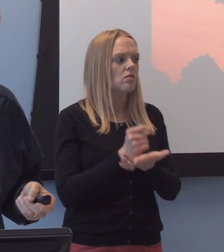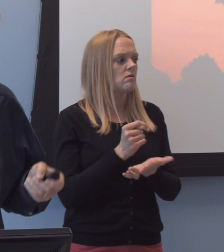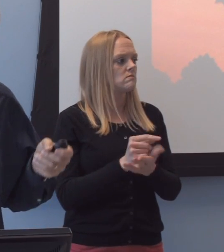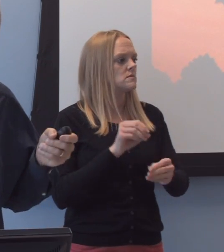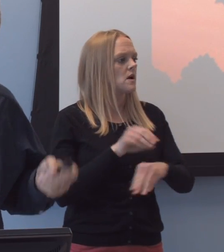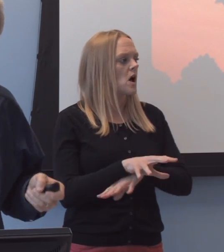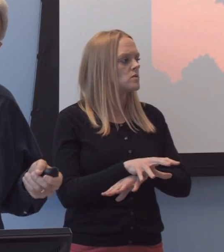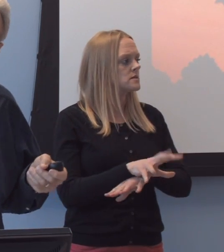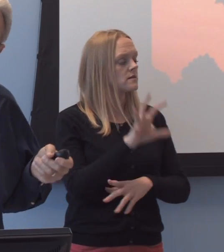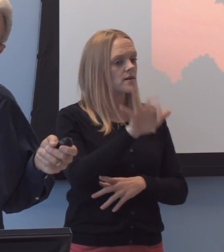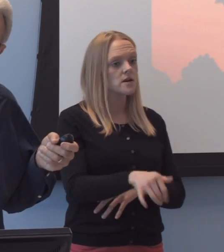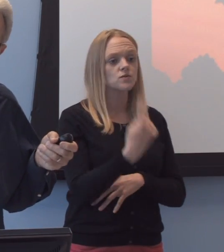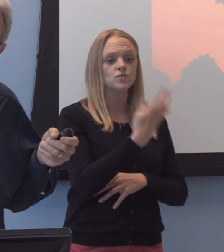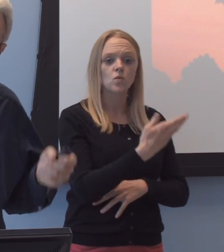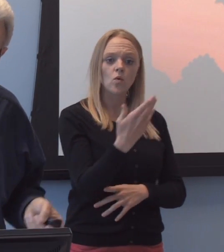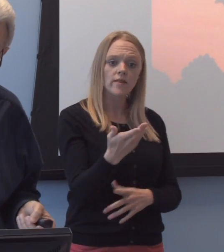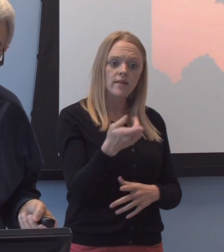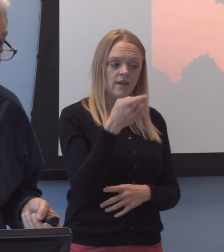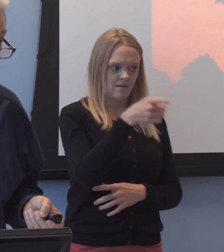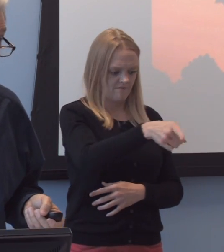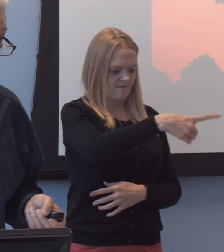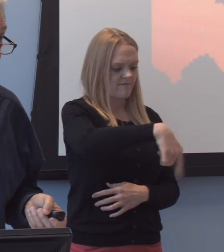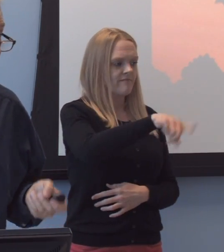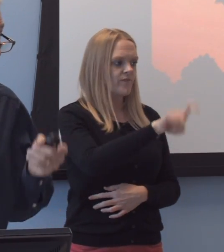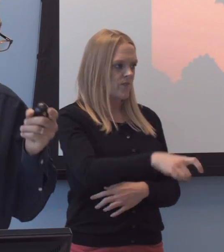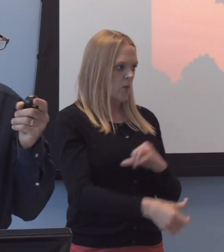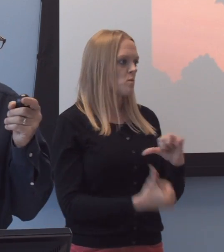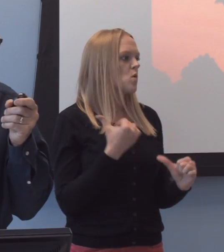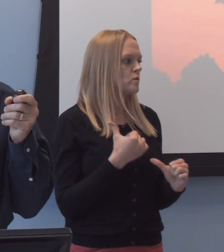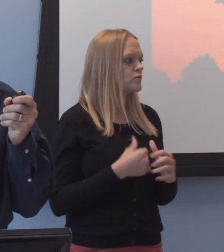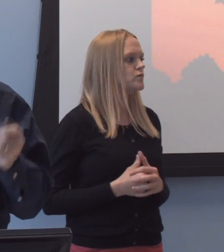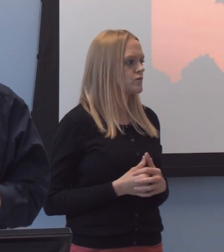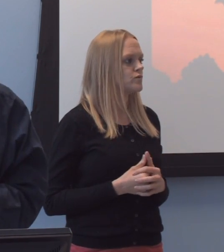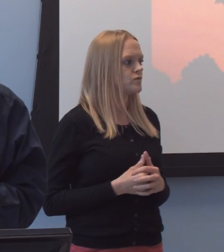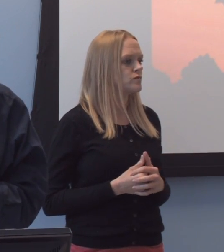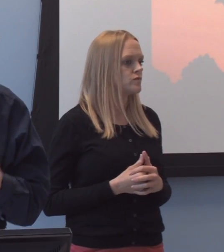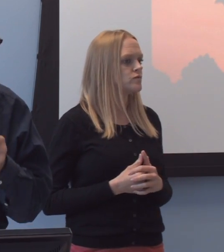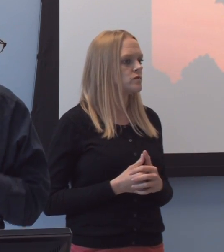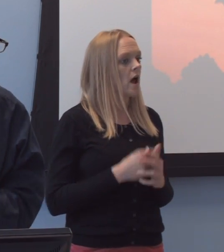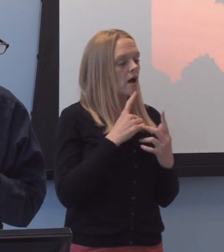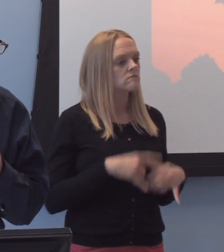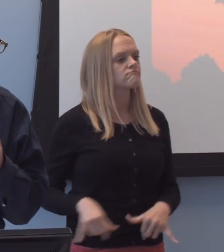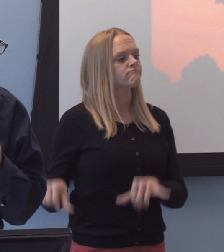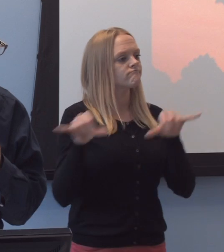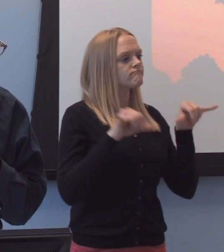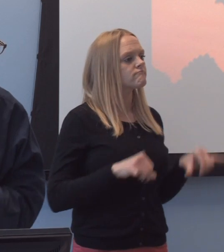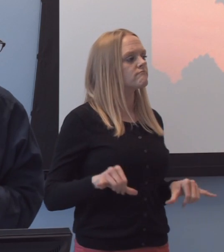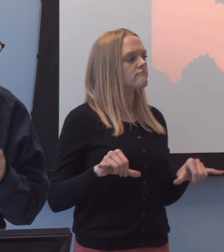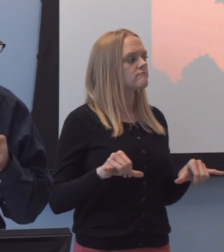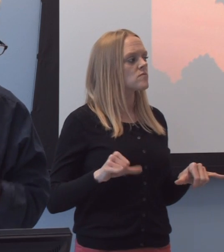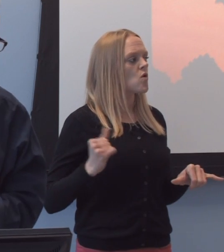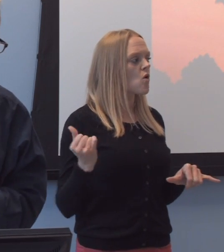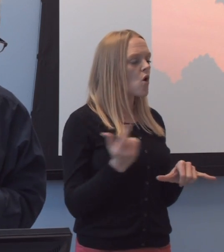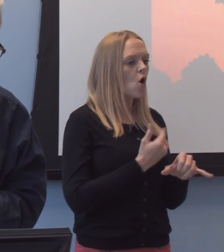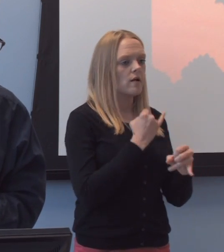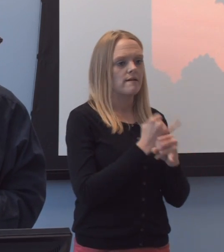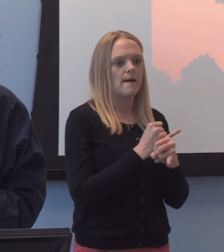which is the one thing they often need the most, and uniformly all campus counseling services